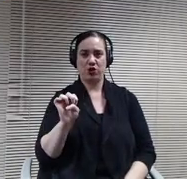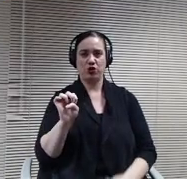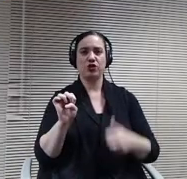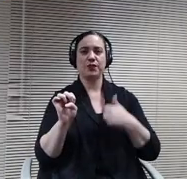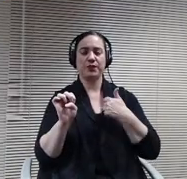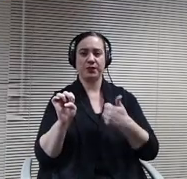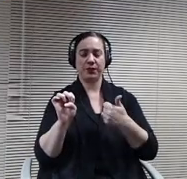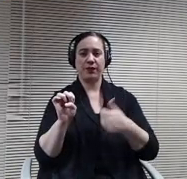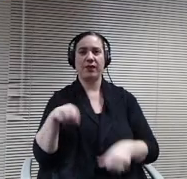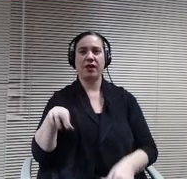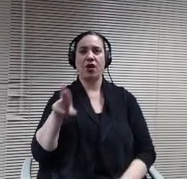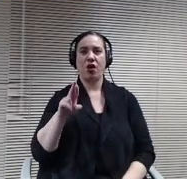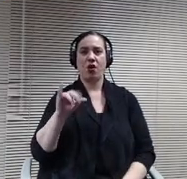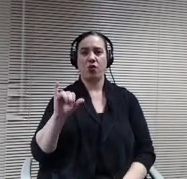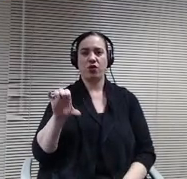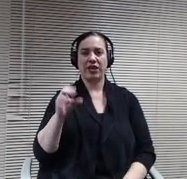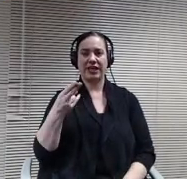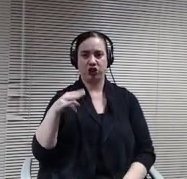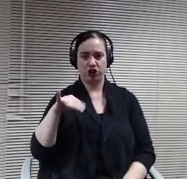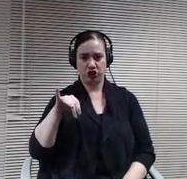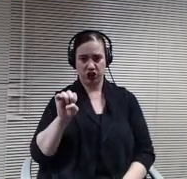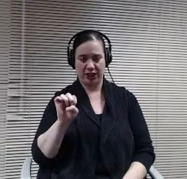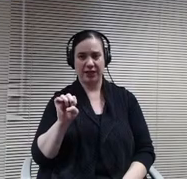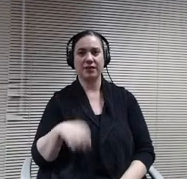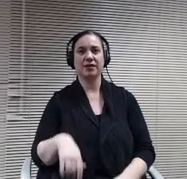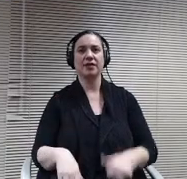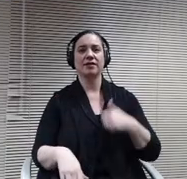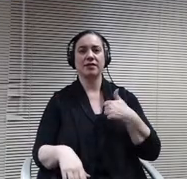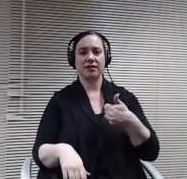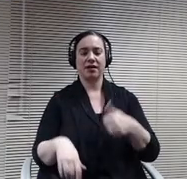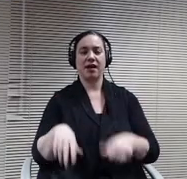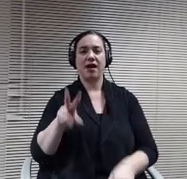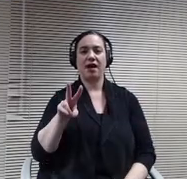Hi board member Vitaly I, board Member Wagner.